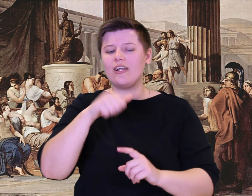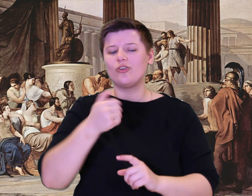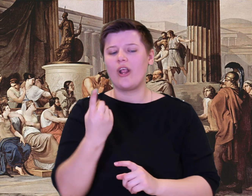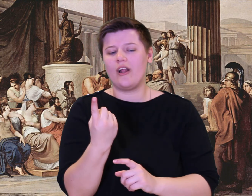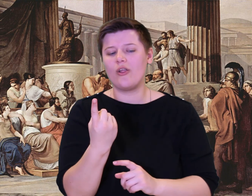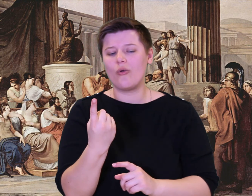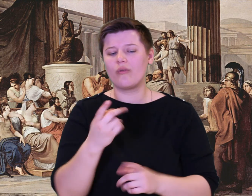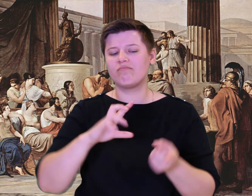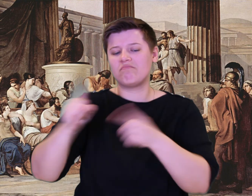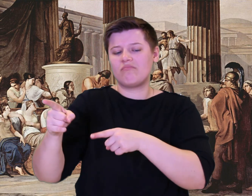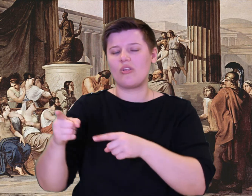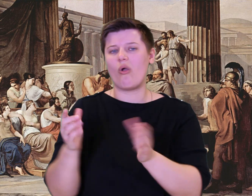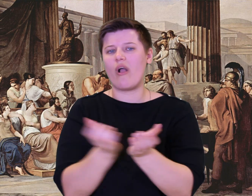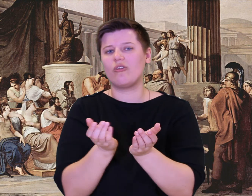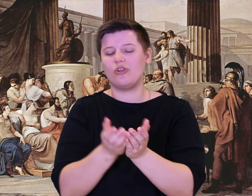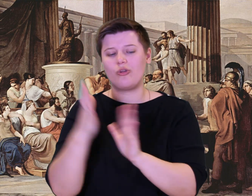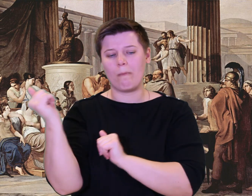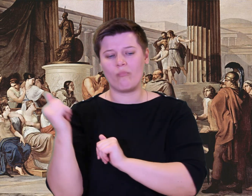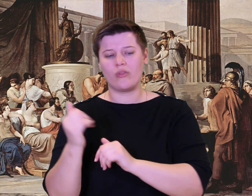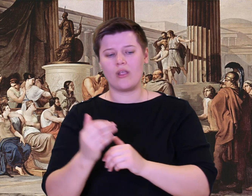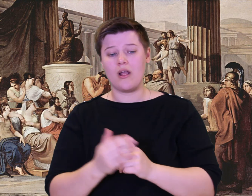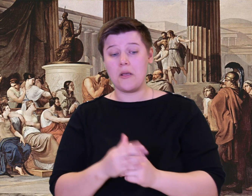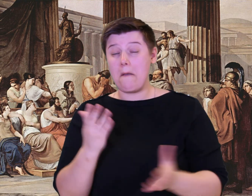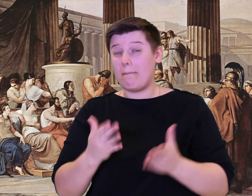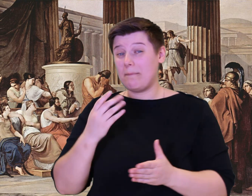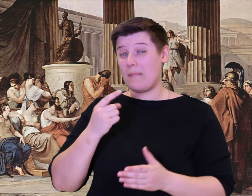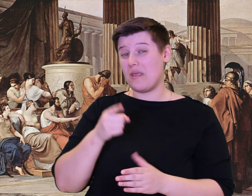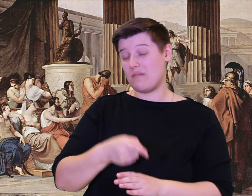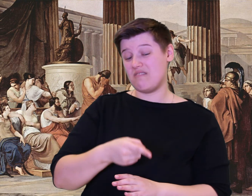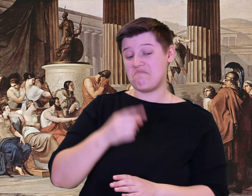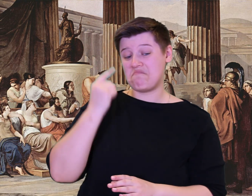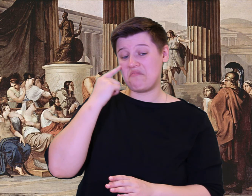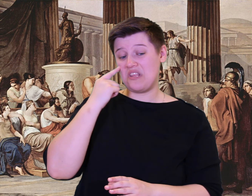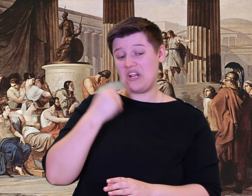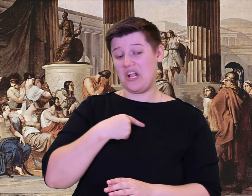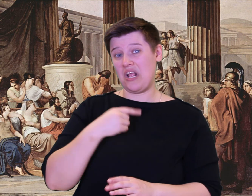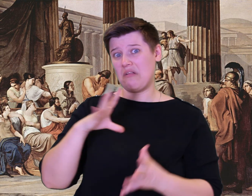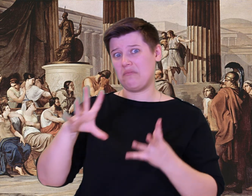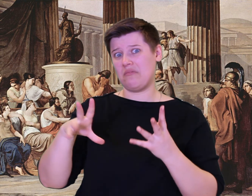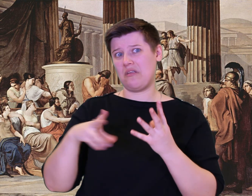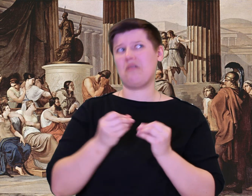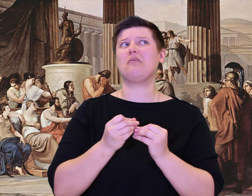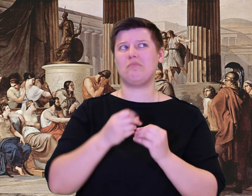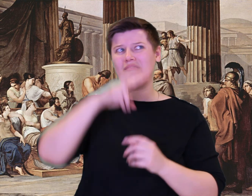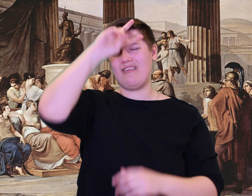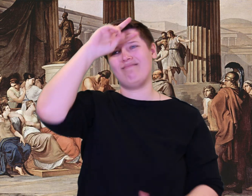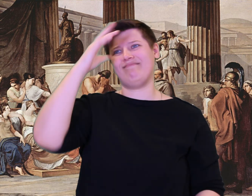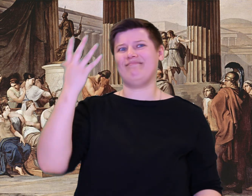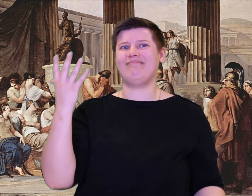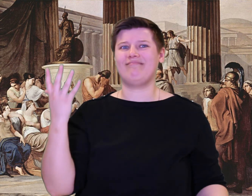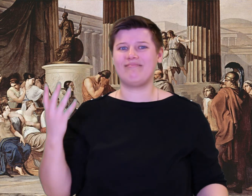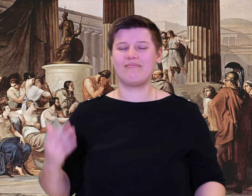Maybe he thought I was a total fool, but I was strategizing, hatching plans so